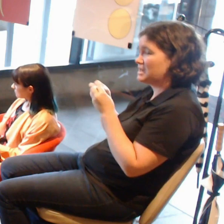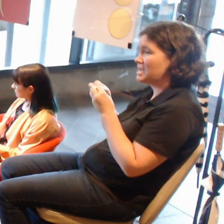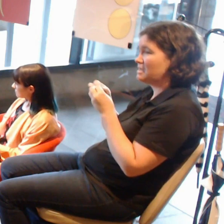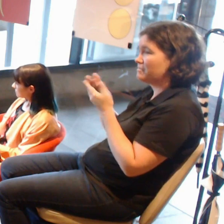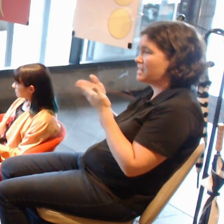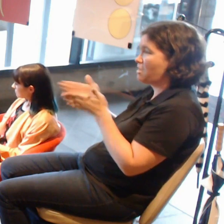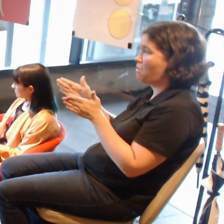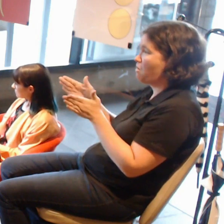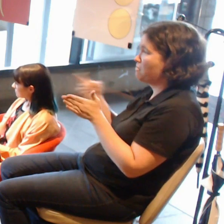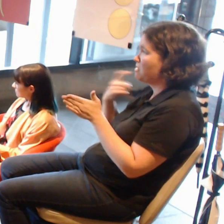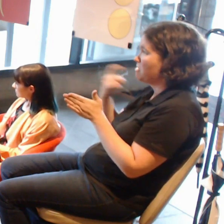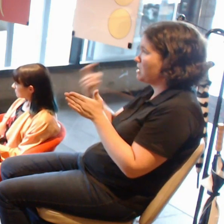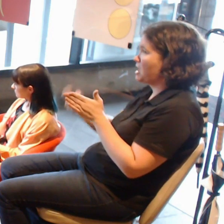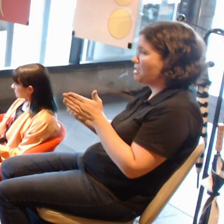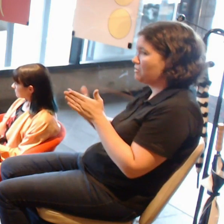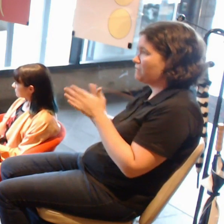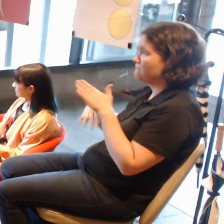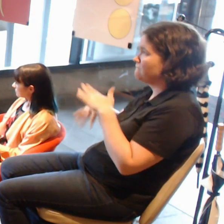is an immersive interactive experience.